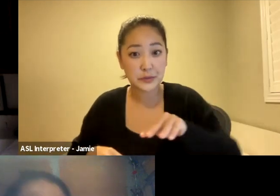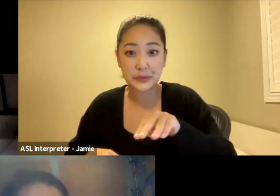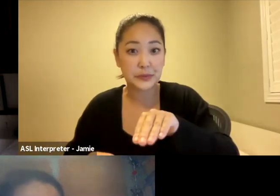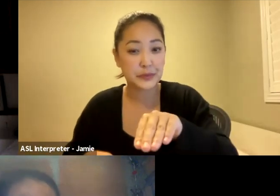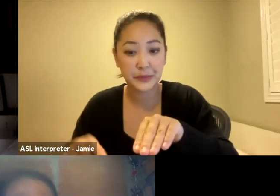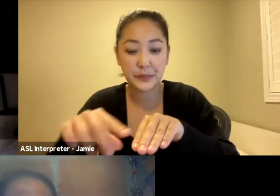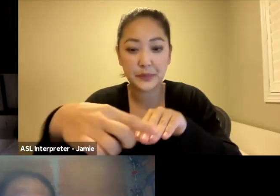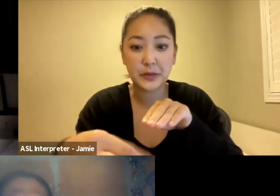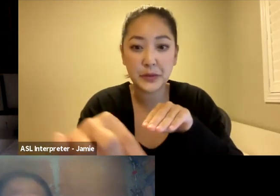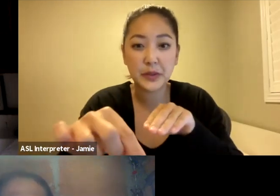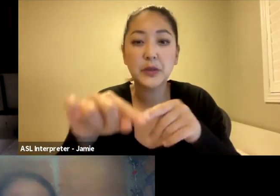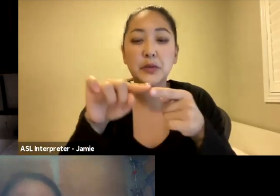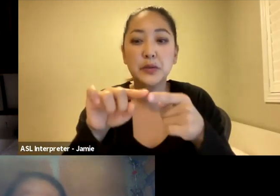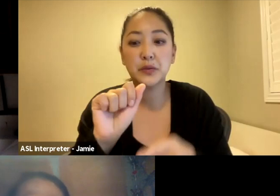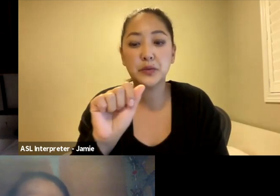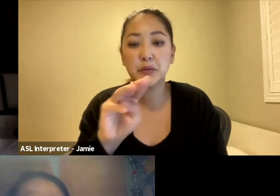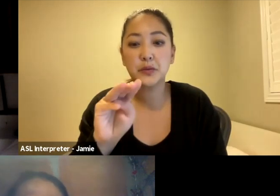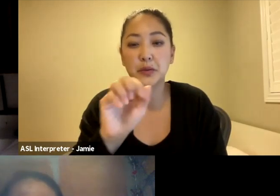goes down through a long time to the Amazon.